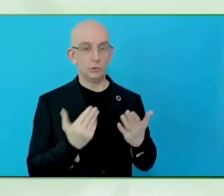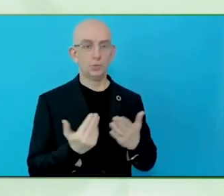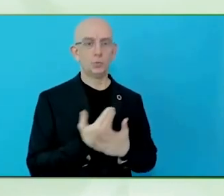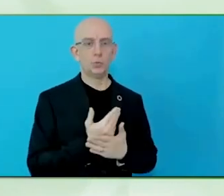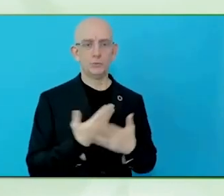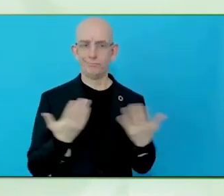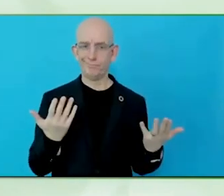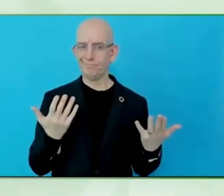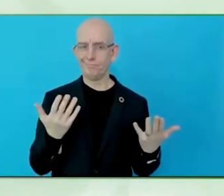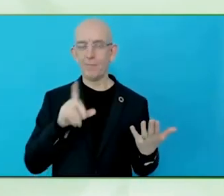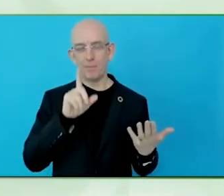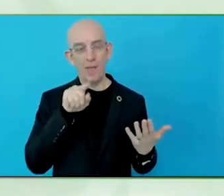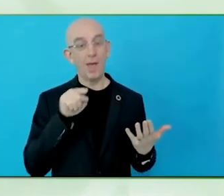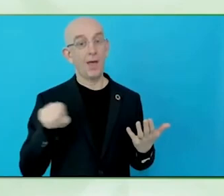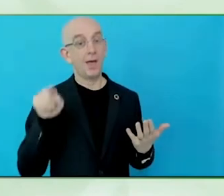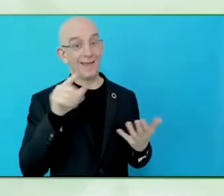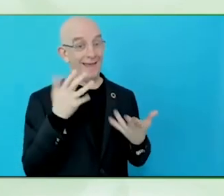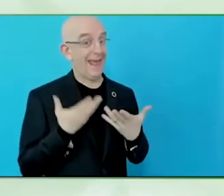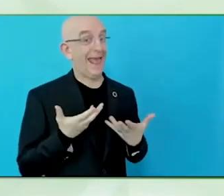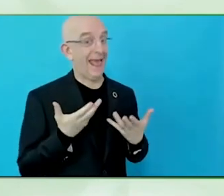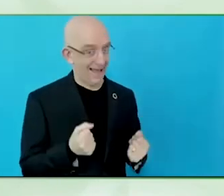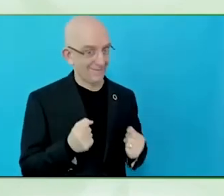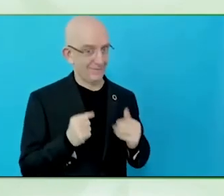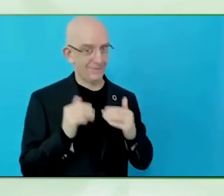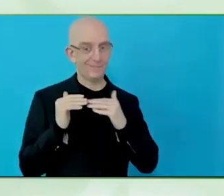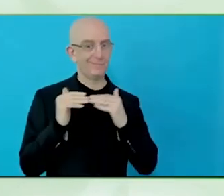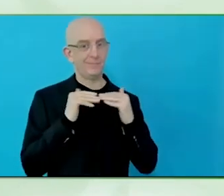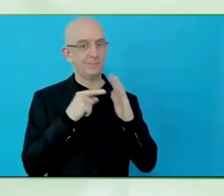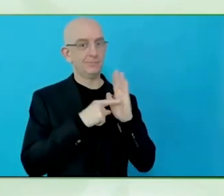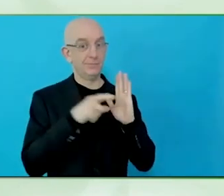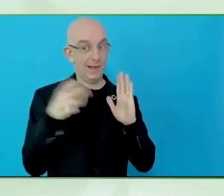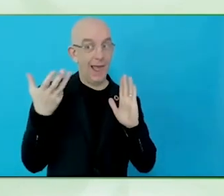framework right from the point when a disabled person thinks